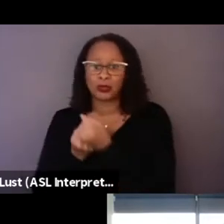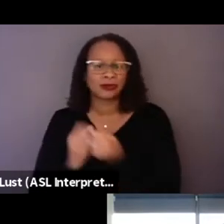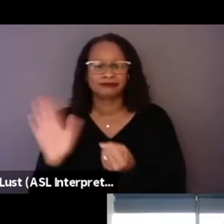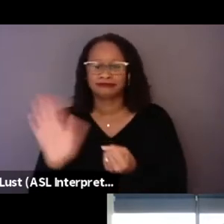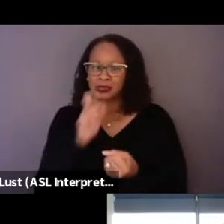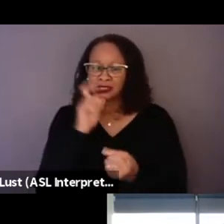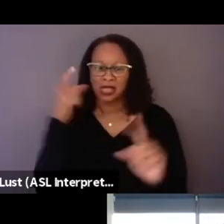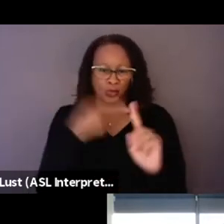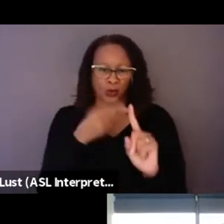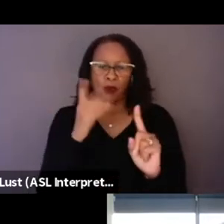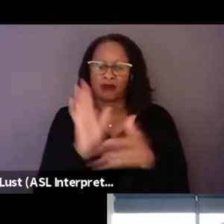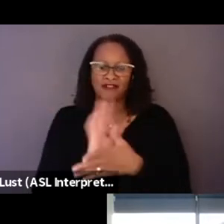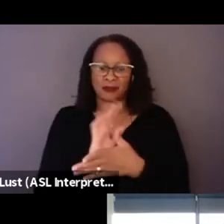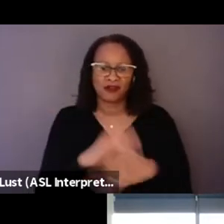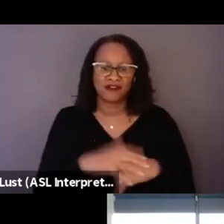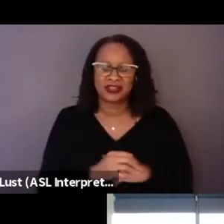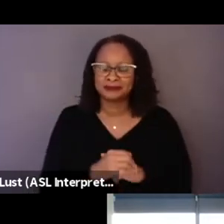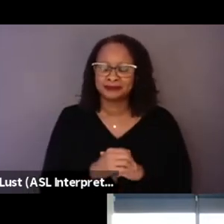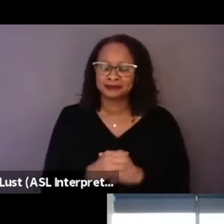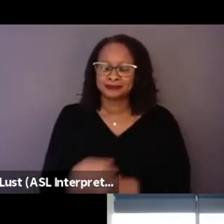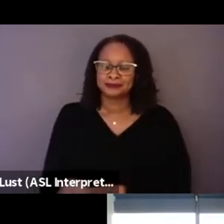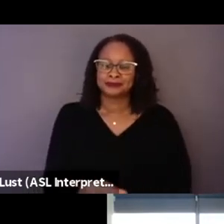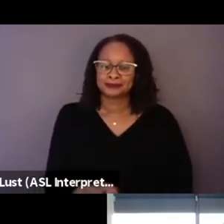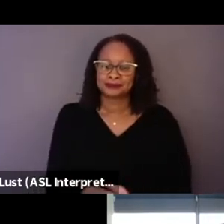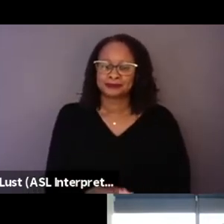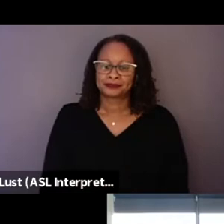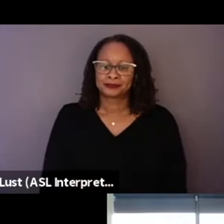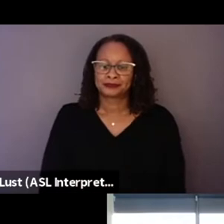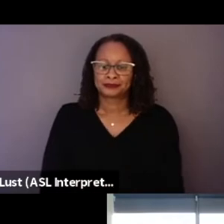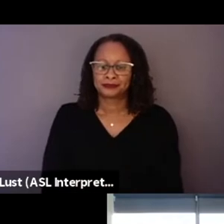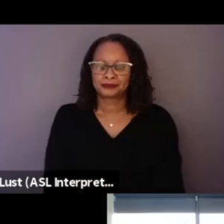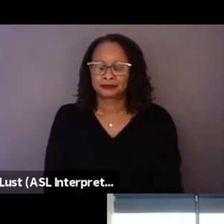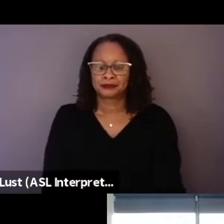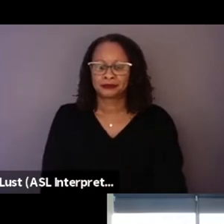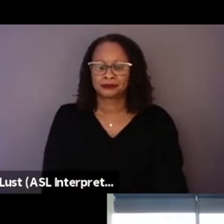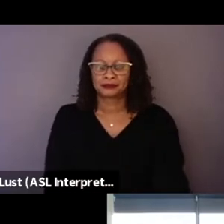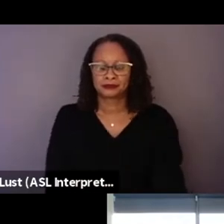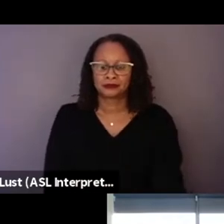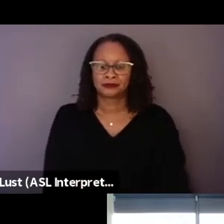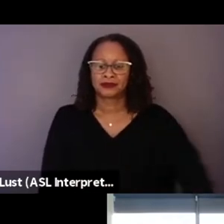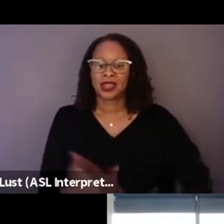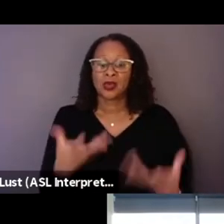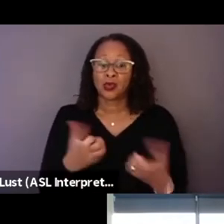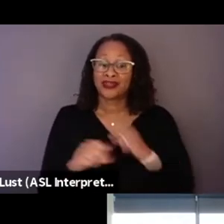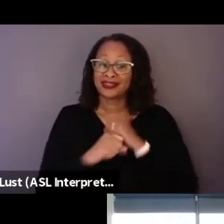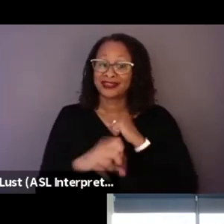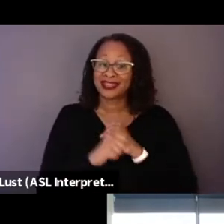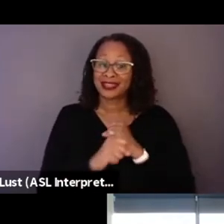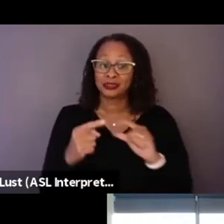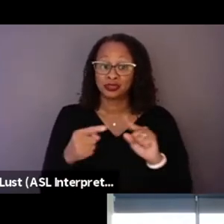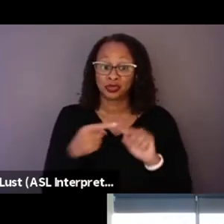Because we wanted that also, the campaign to mirror kind of this open process